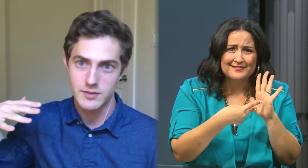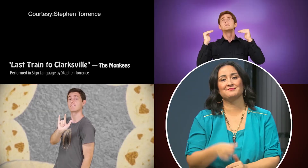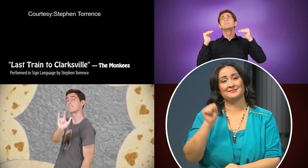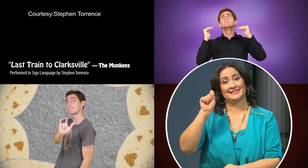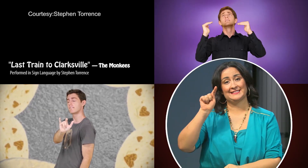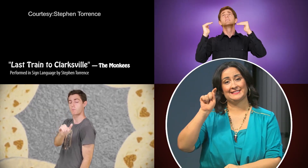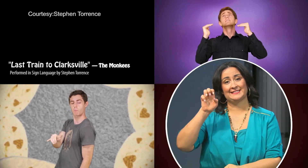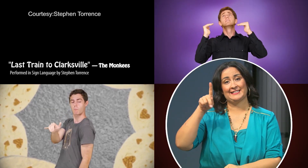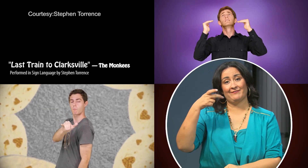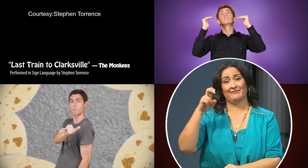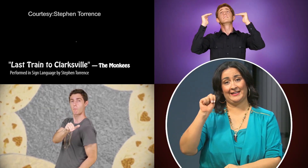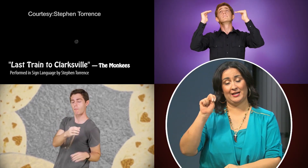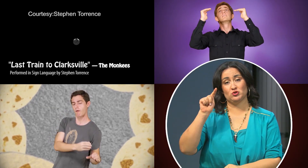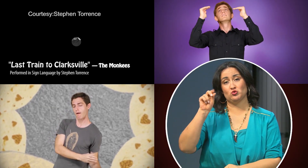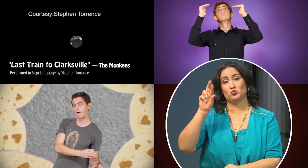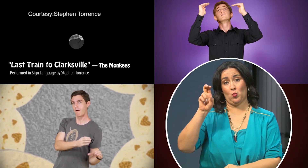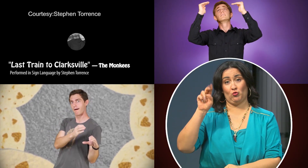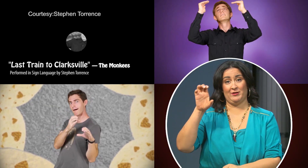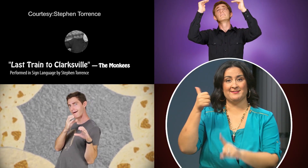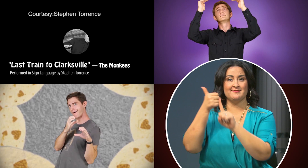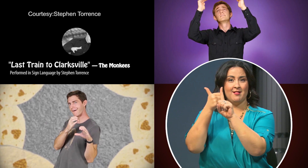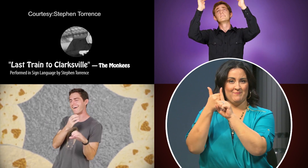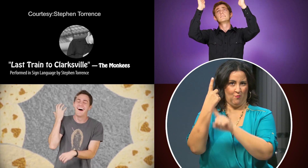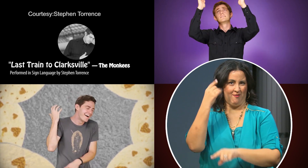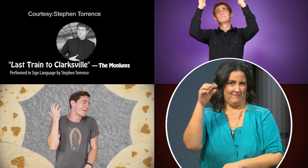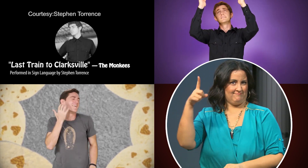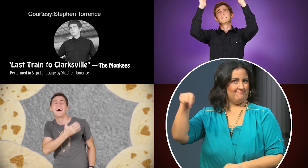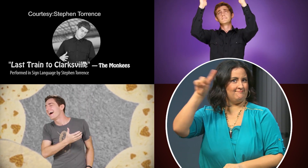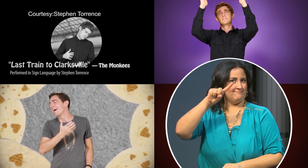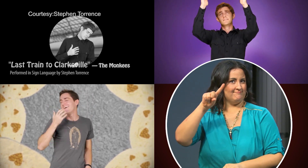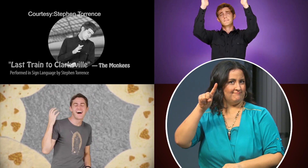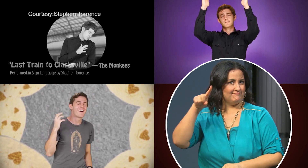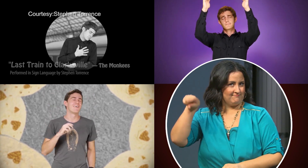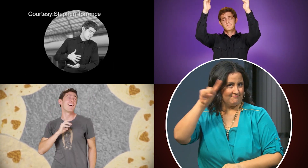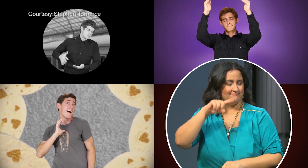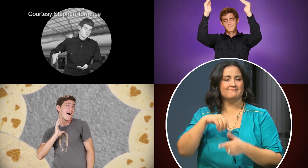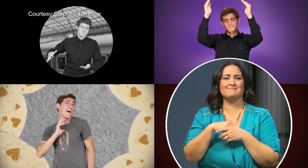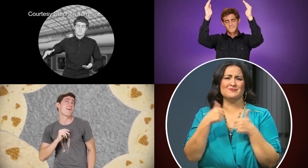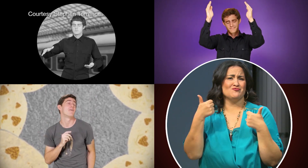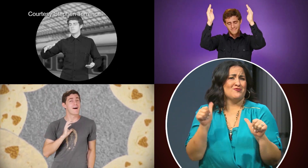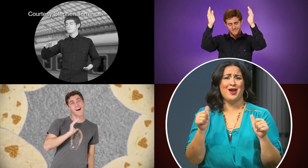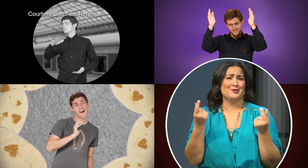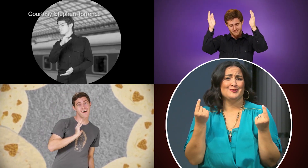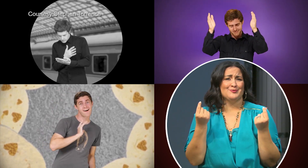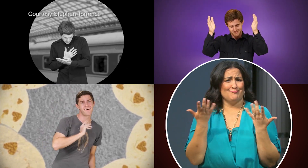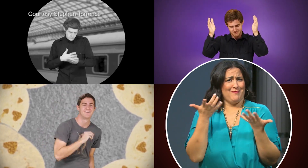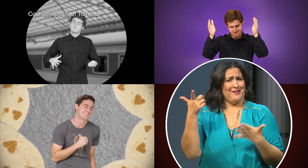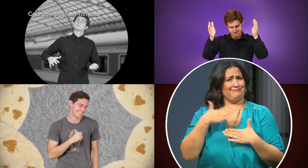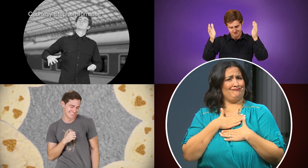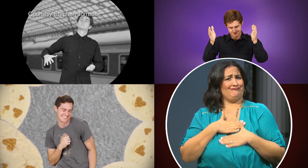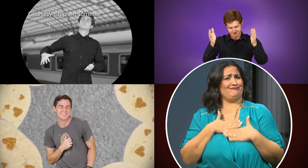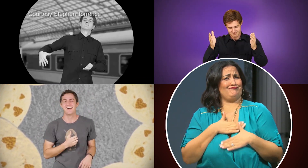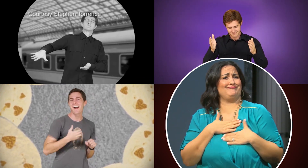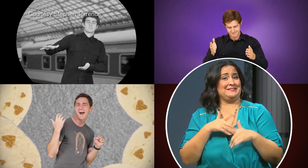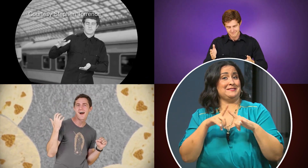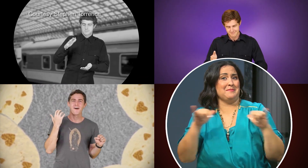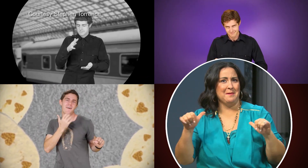Stephen Torrence has been one of those people, trying to do what they love and unknowingly